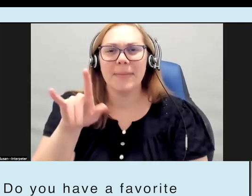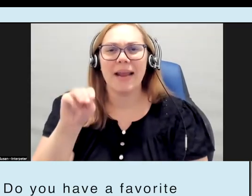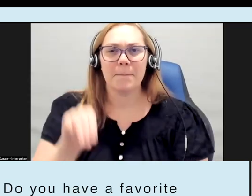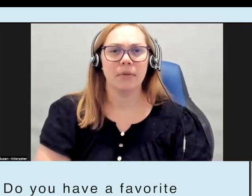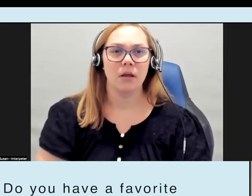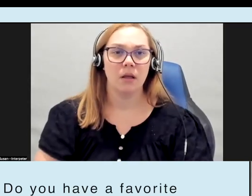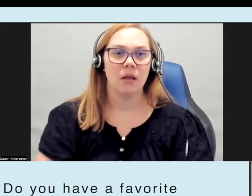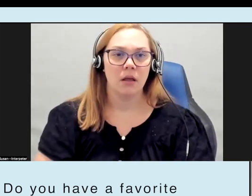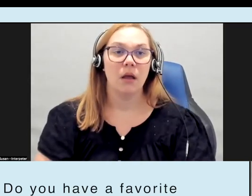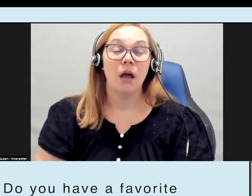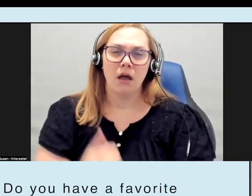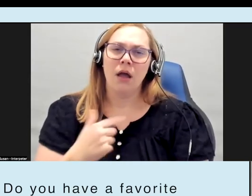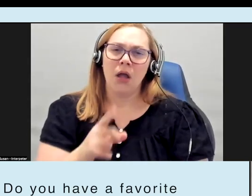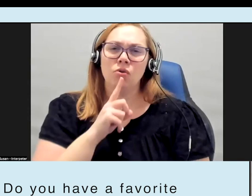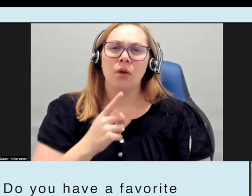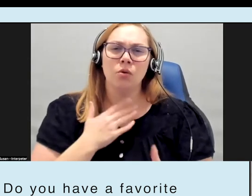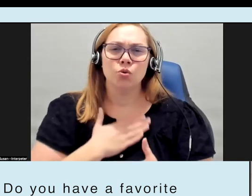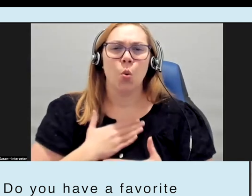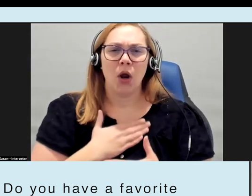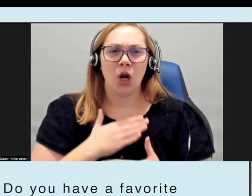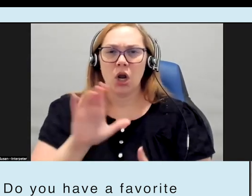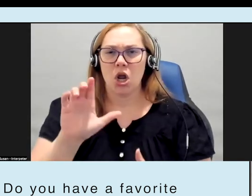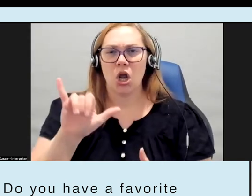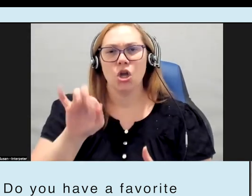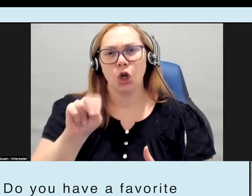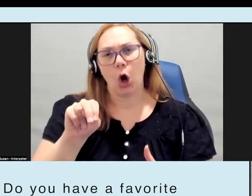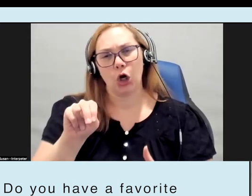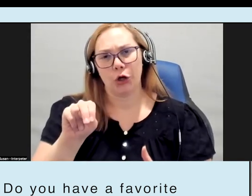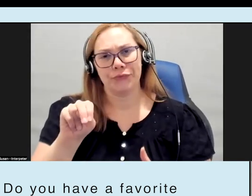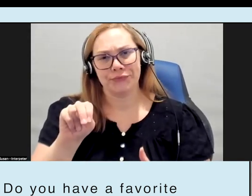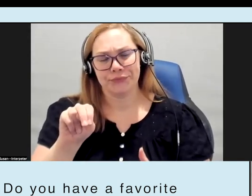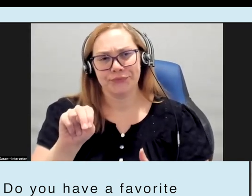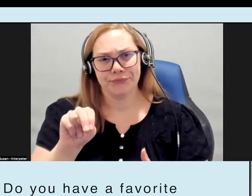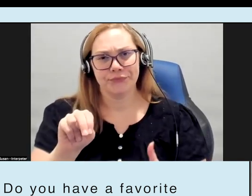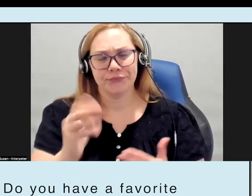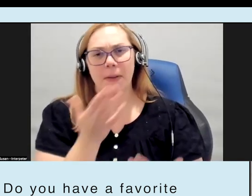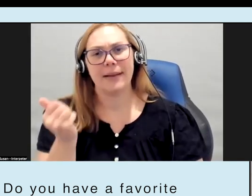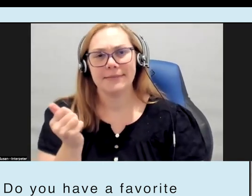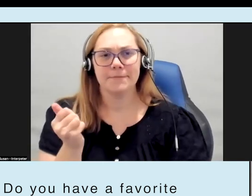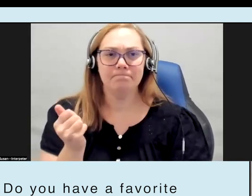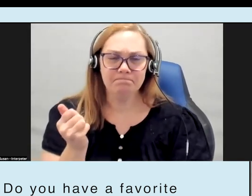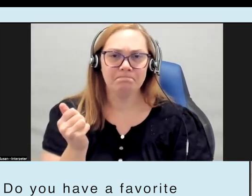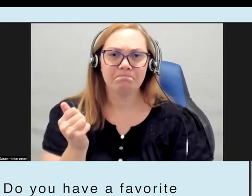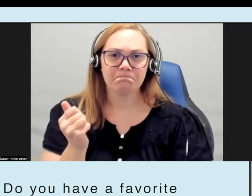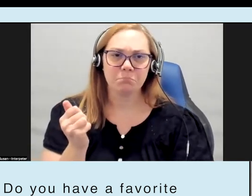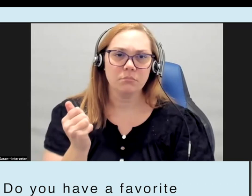I would say that I really love working with the yarn drawings the best um for me my hands have